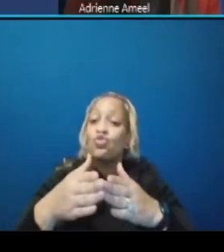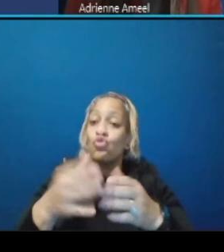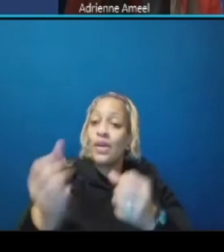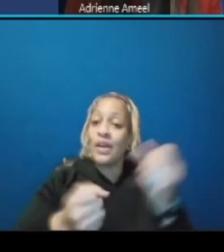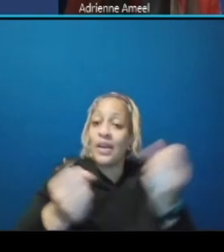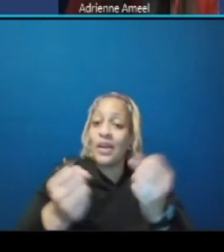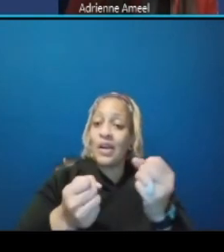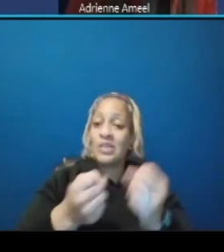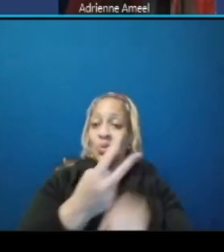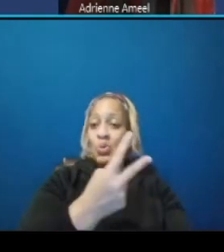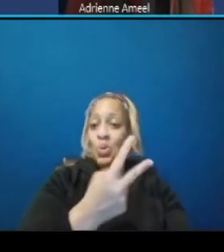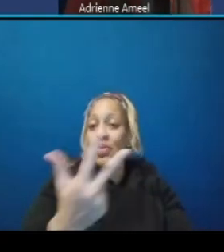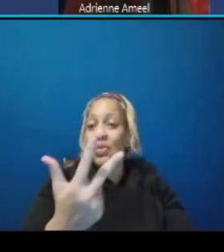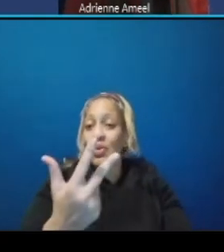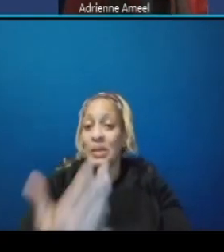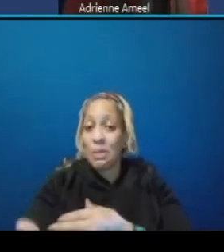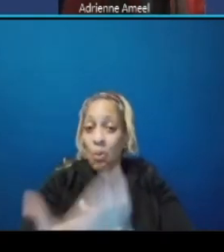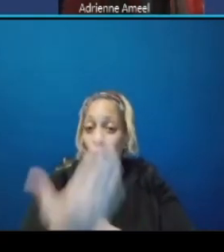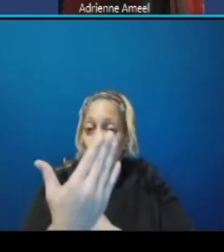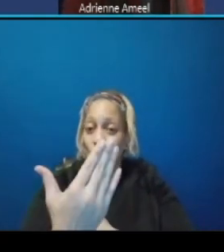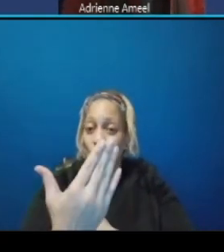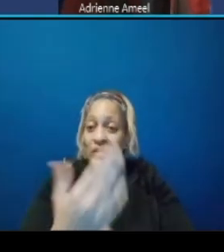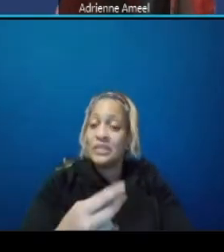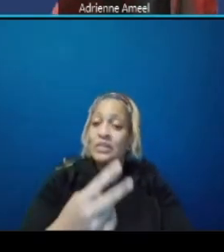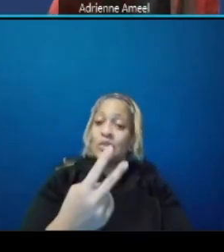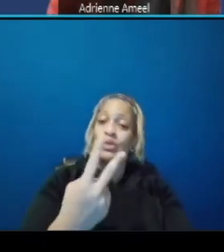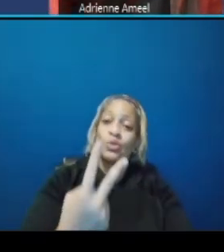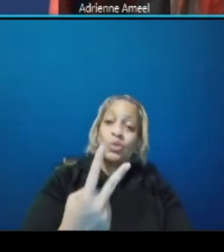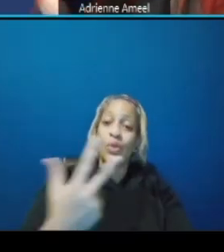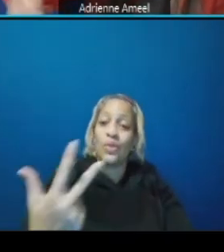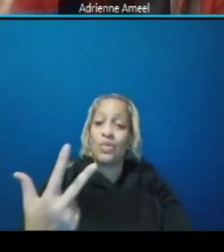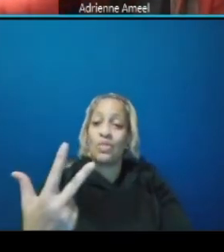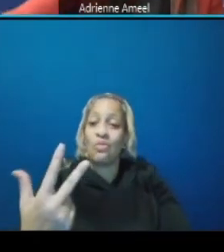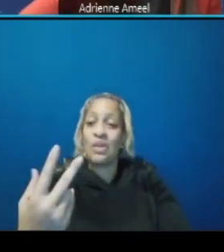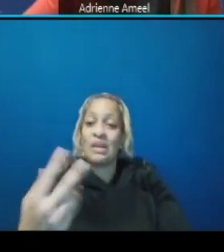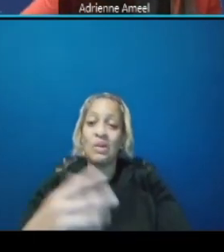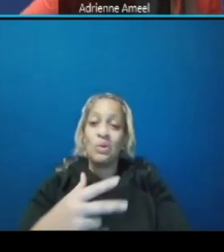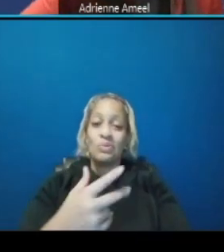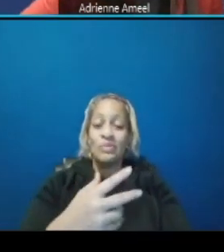in the am and then three to four minutes in the pm is the delta that we're seeing thank you